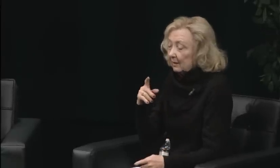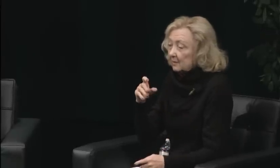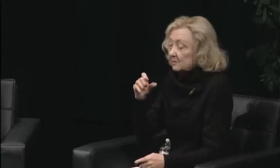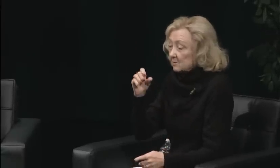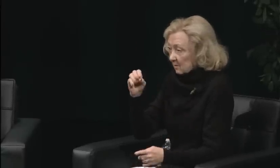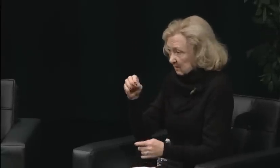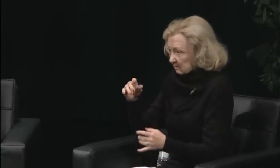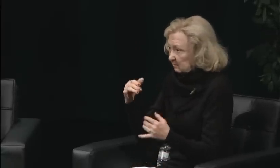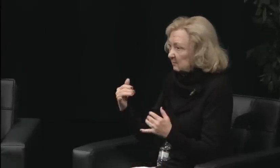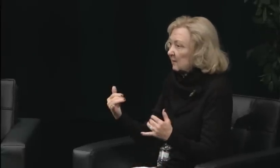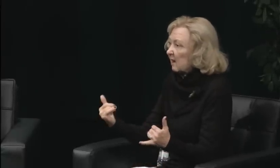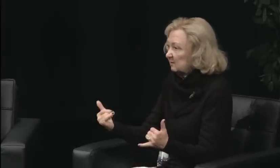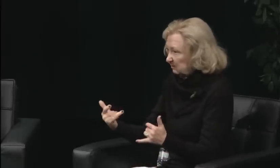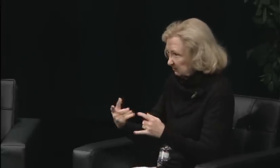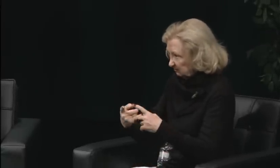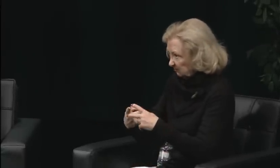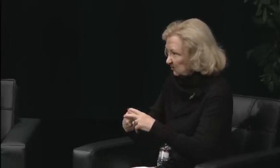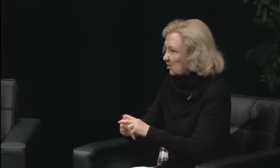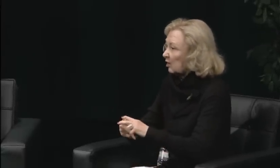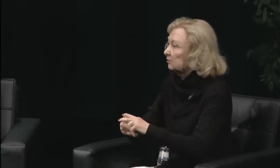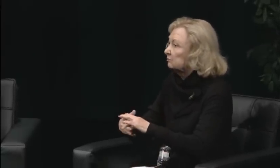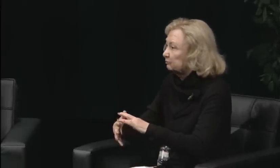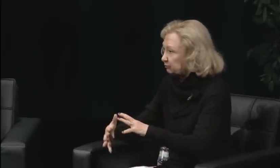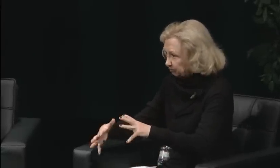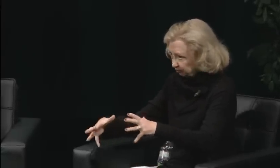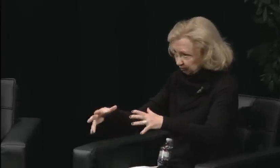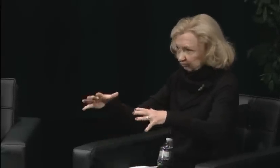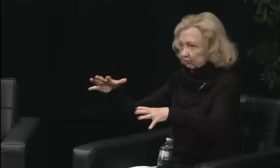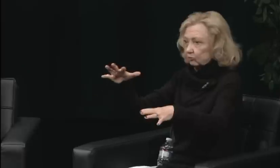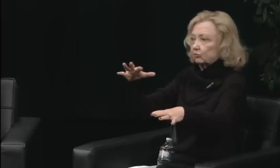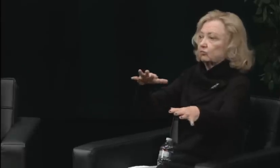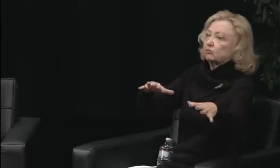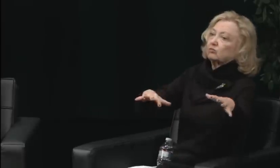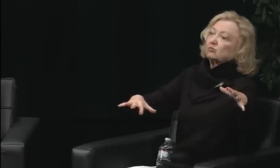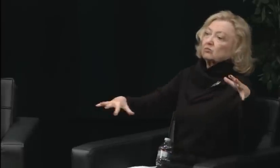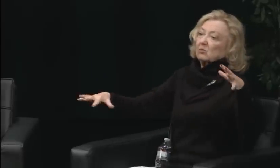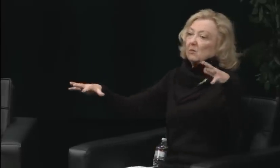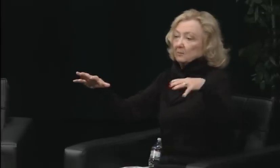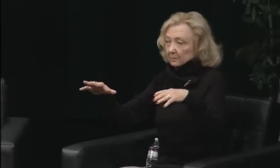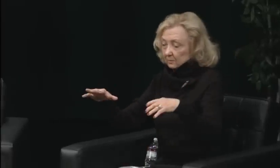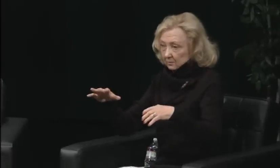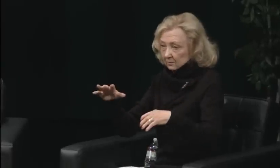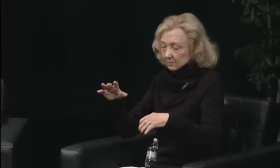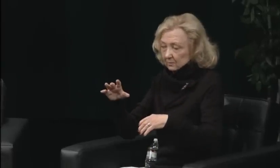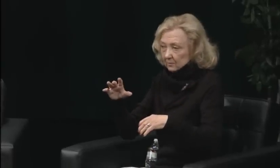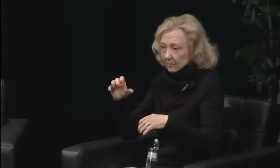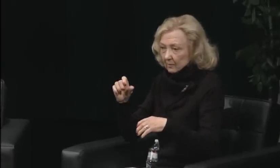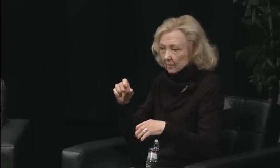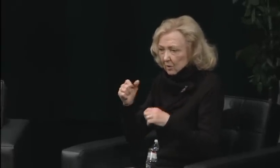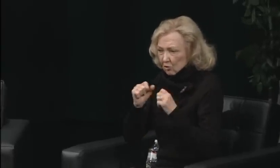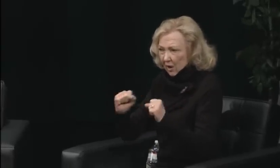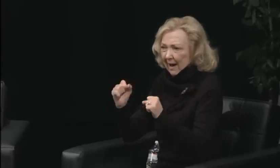at Howard University and a professor here at Gallaudet. In '87, I had just started working,